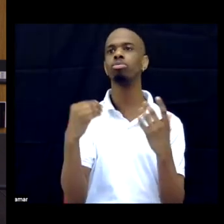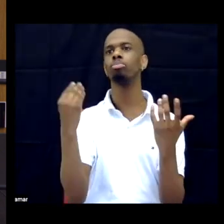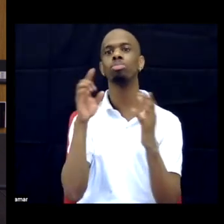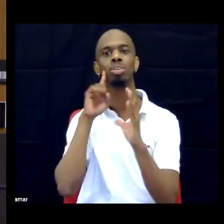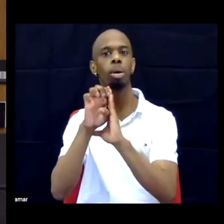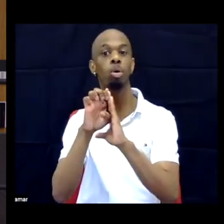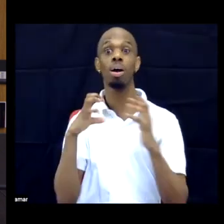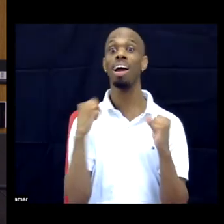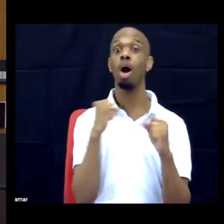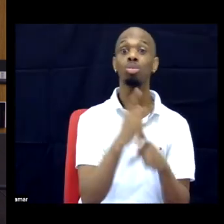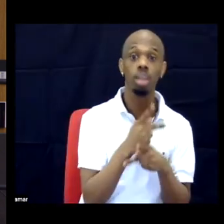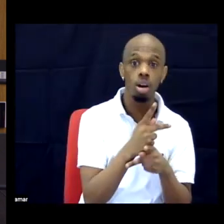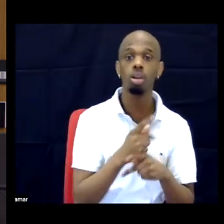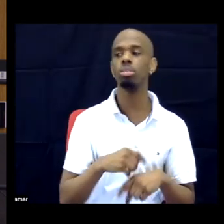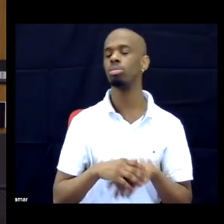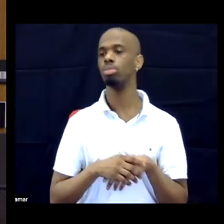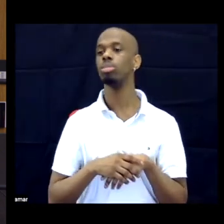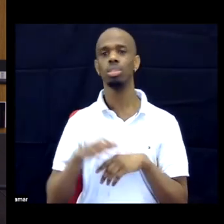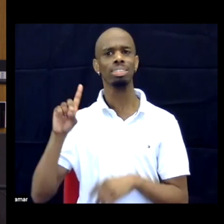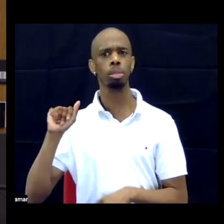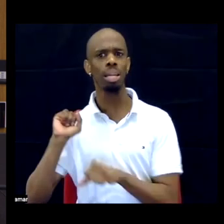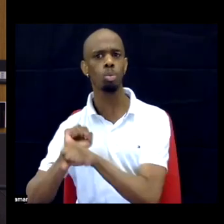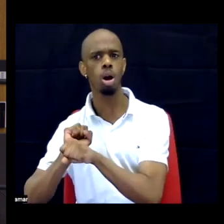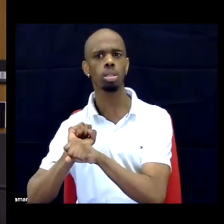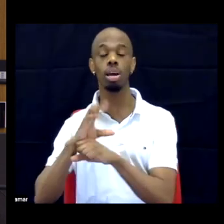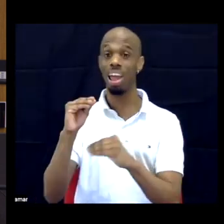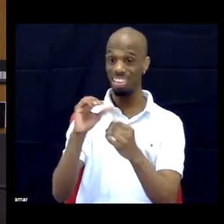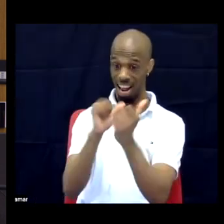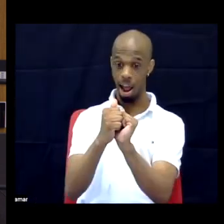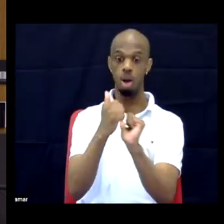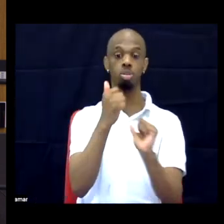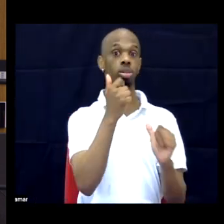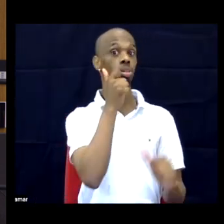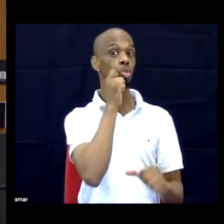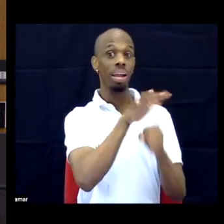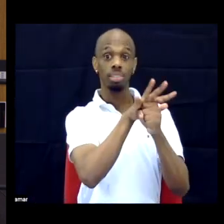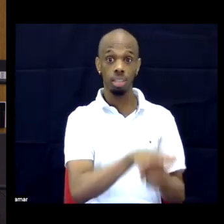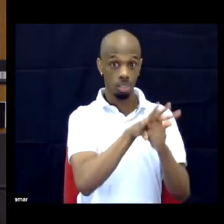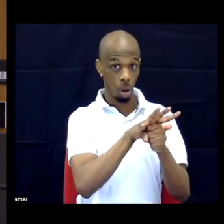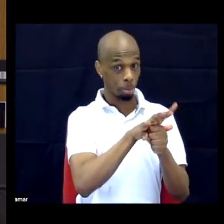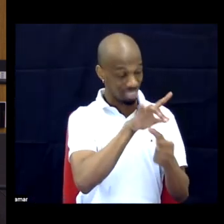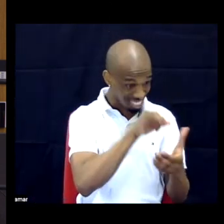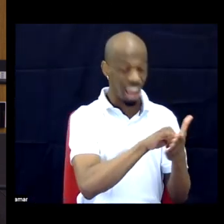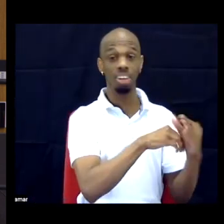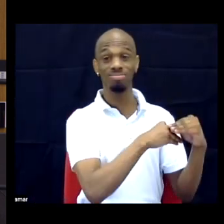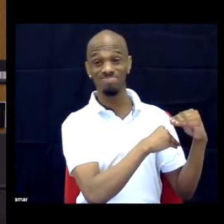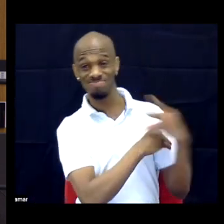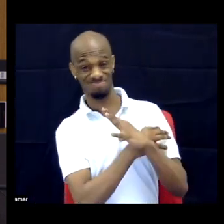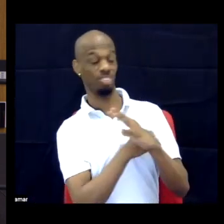And, again, trying to address the way that racism is disabling. And fighting against that disabling violence.